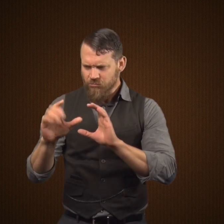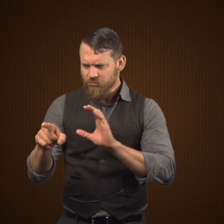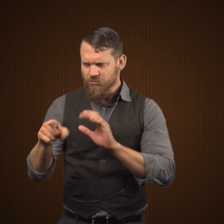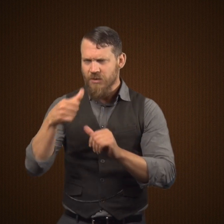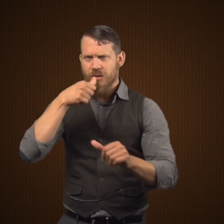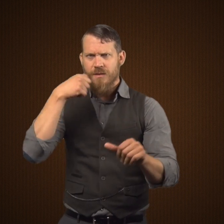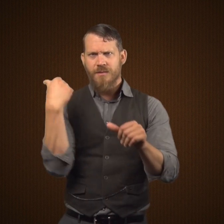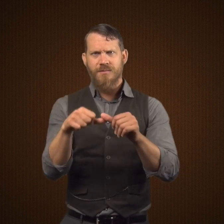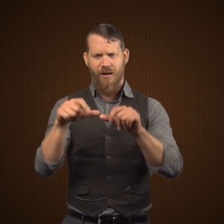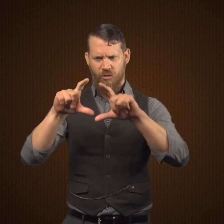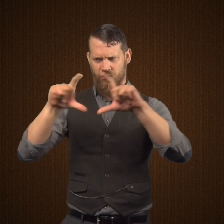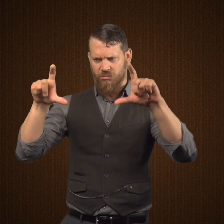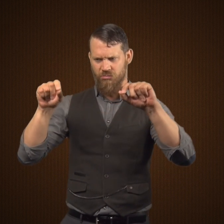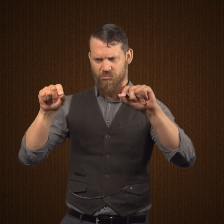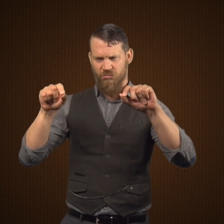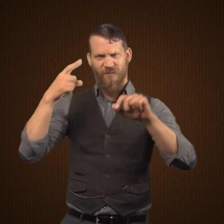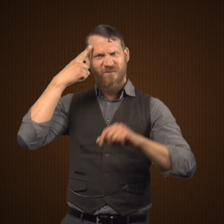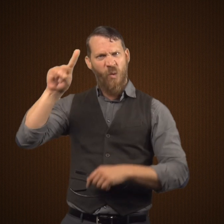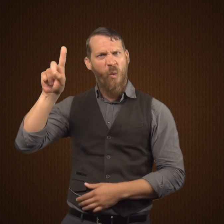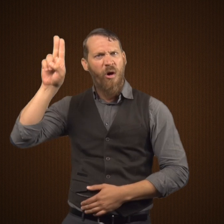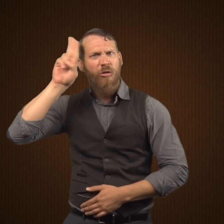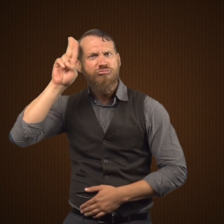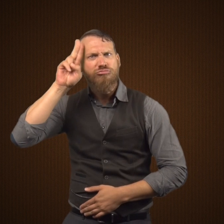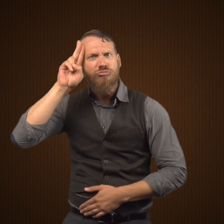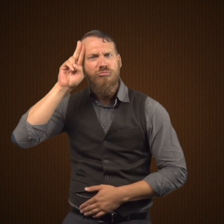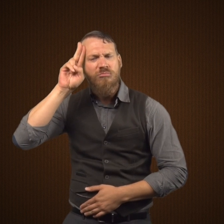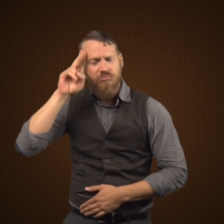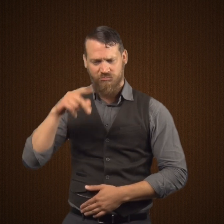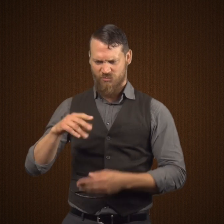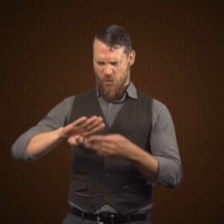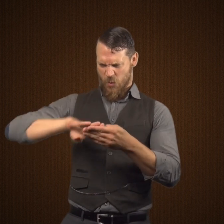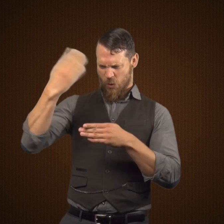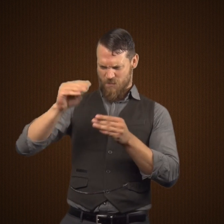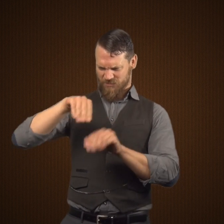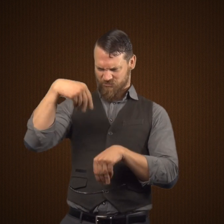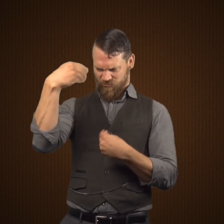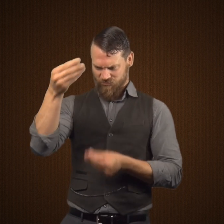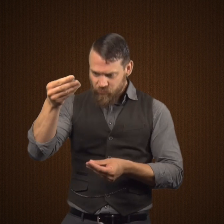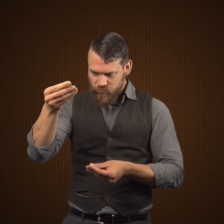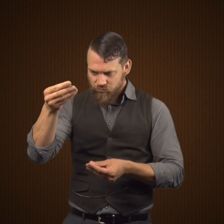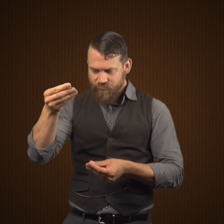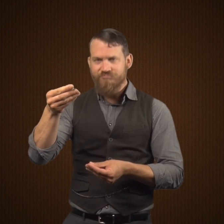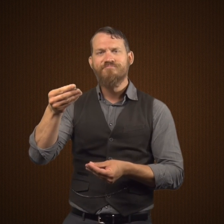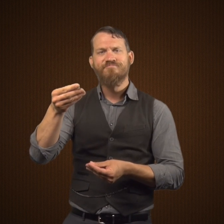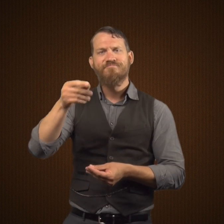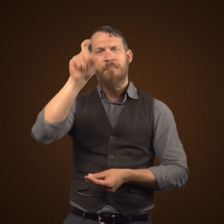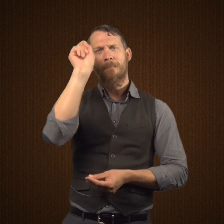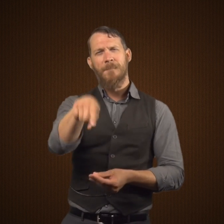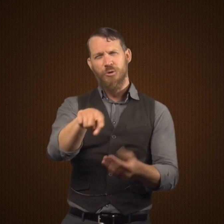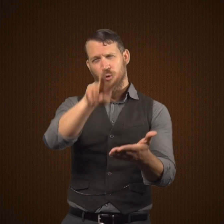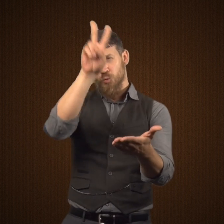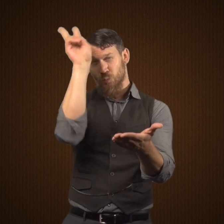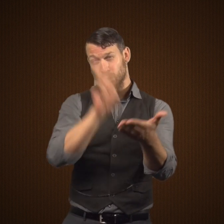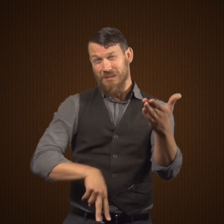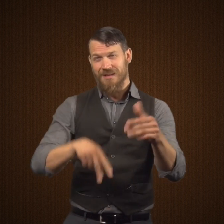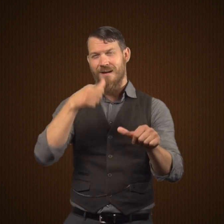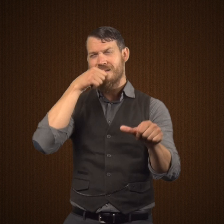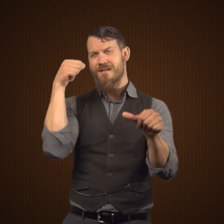Upon looking, they noticed an envelope for Mr. Utterson. They opened the envelope, read the letter that said,